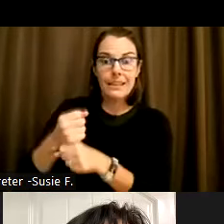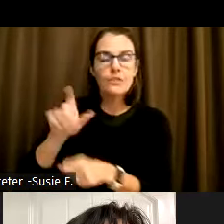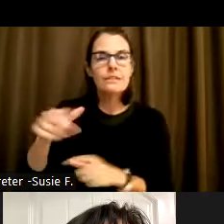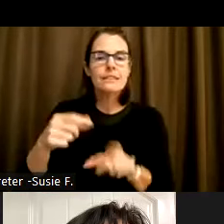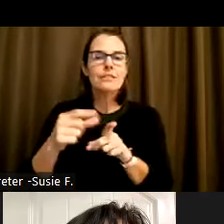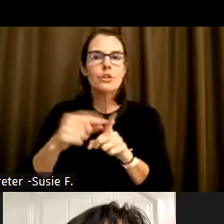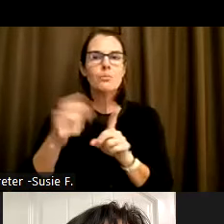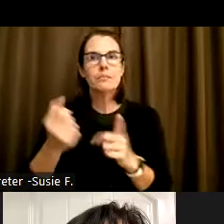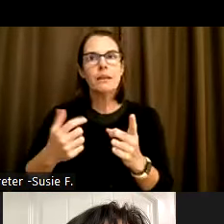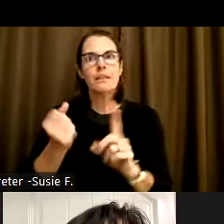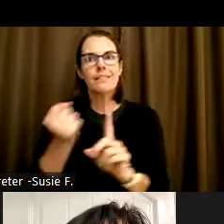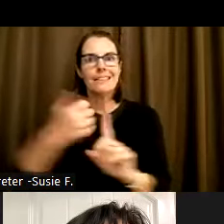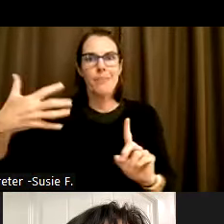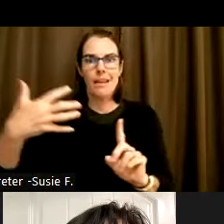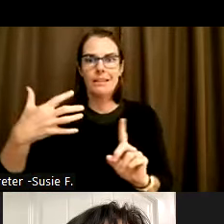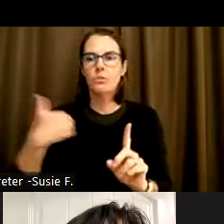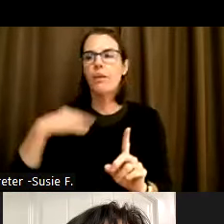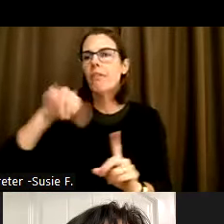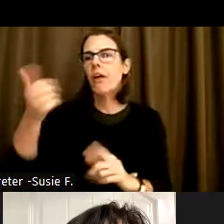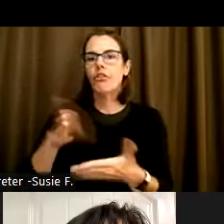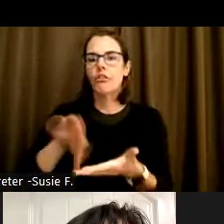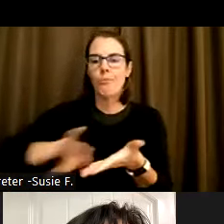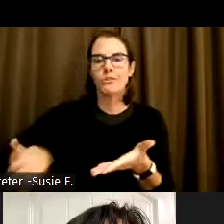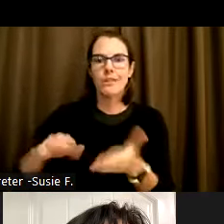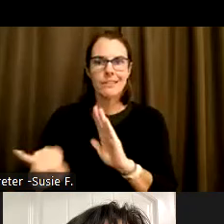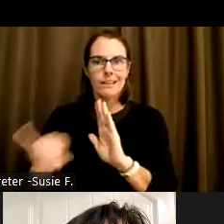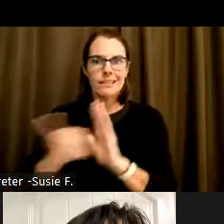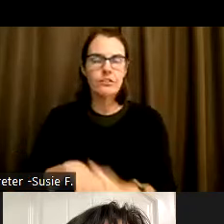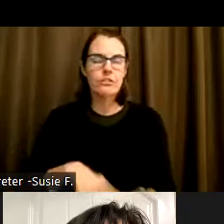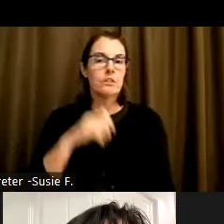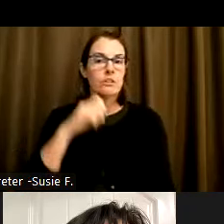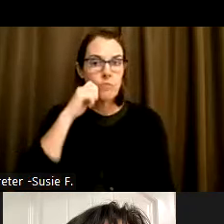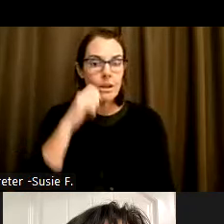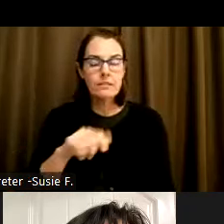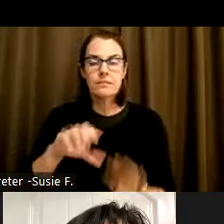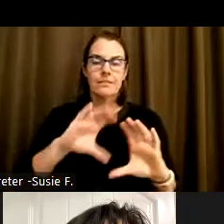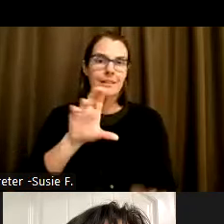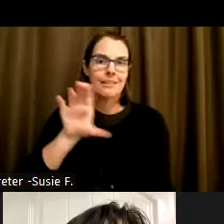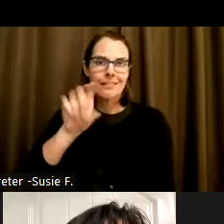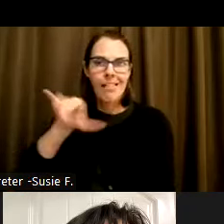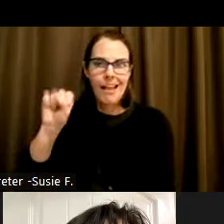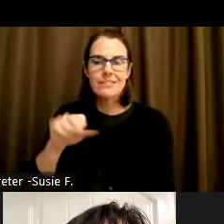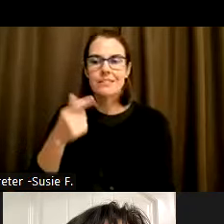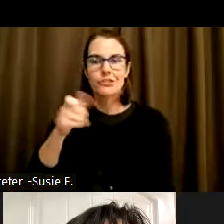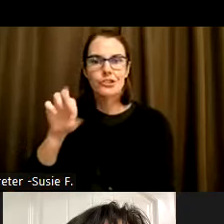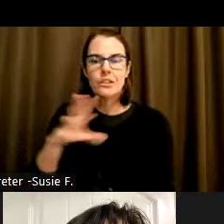other marginalized identities like race, class, gender, and the past few years I've heard her mentioning disability as well,